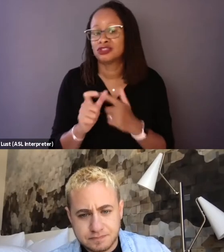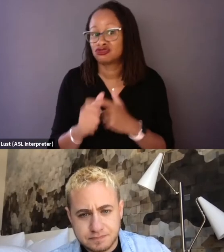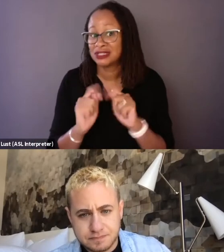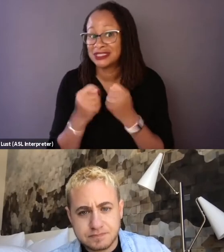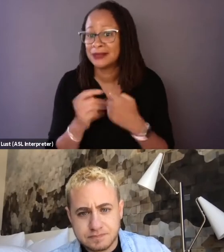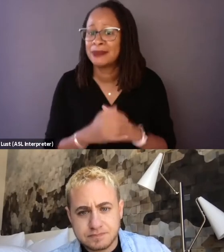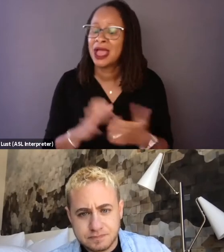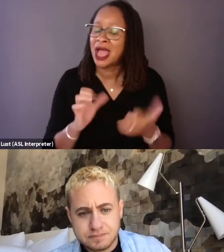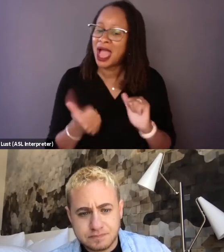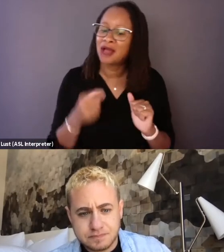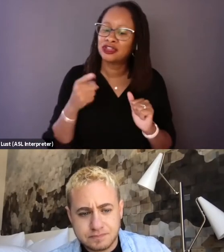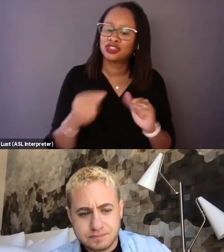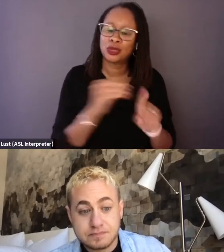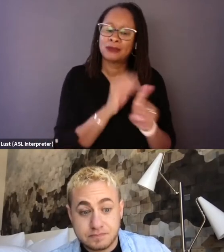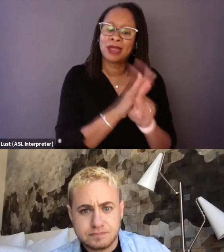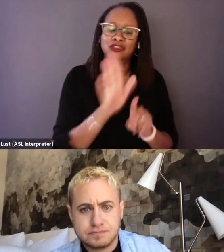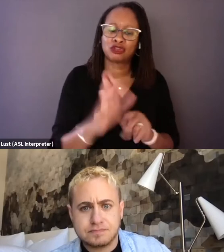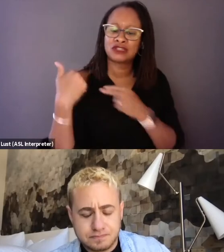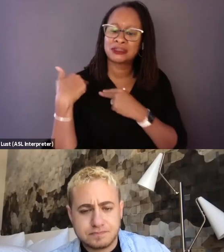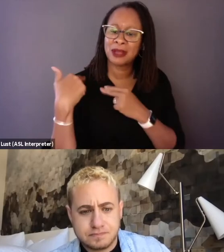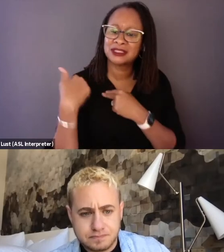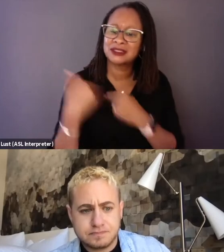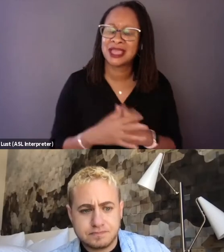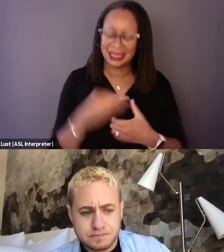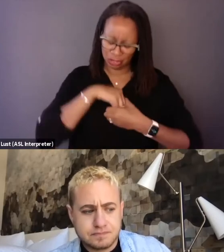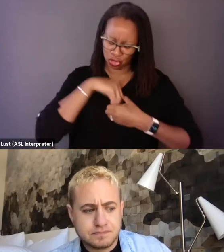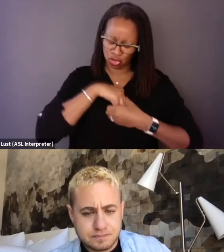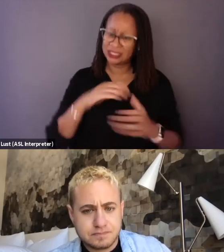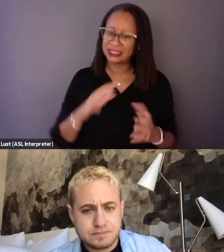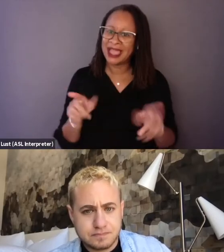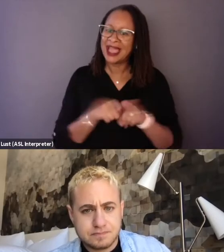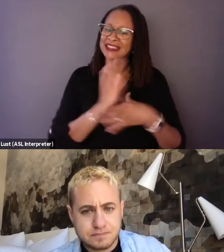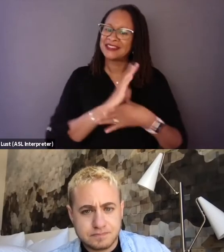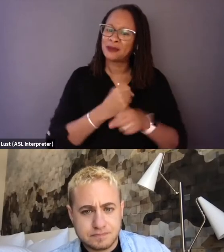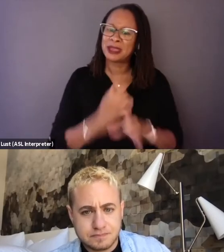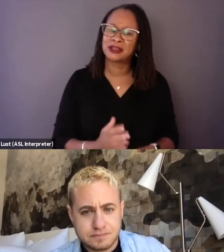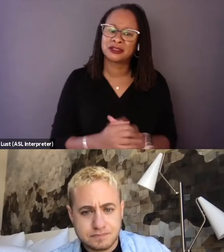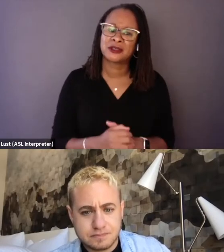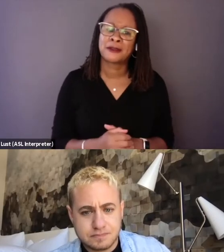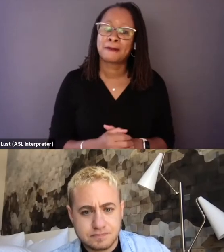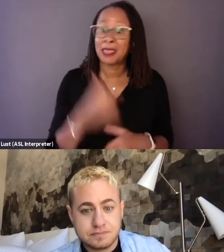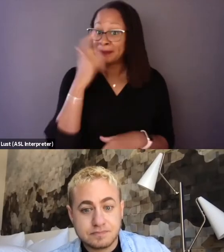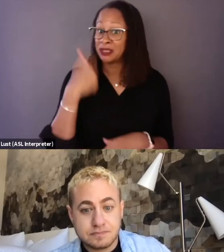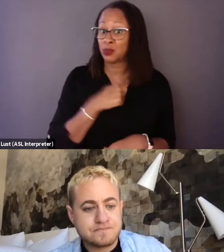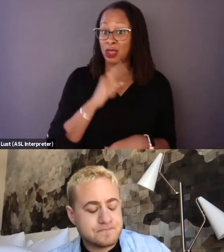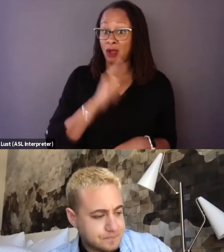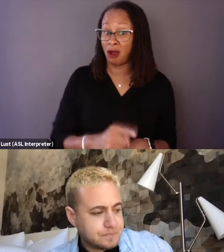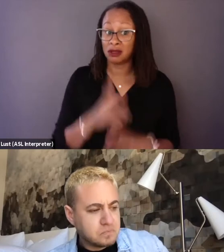you all's responsibility you feel like internally as filmmakers? Because we are dealing with youth.